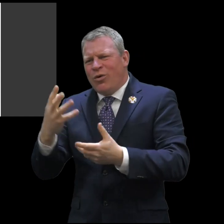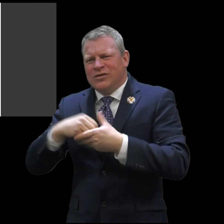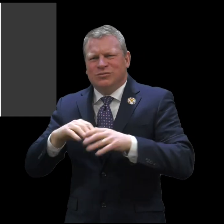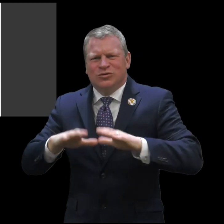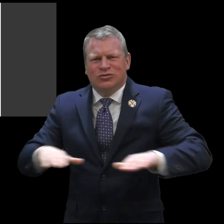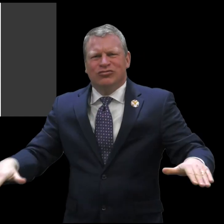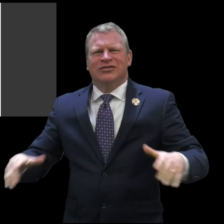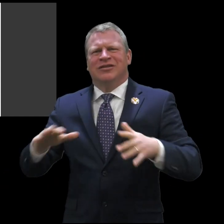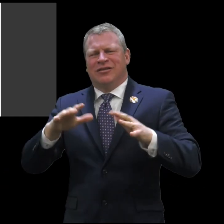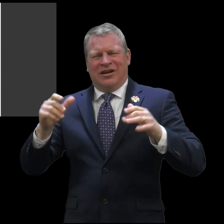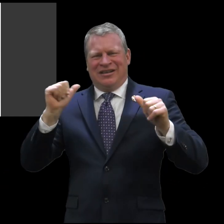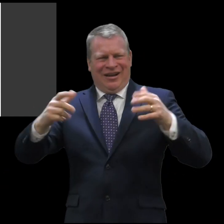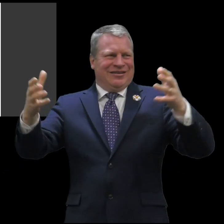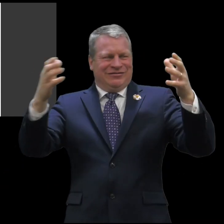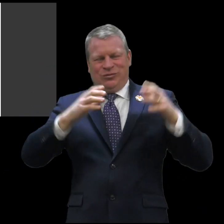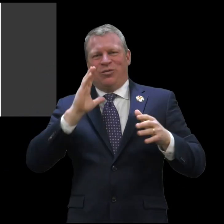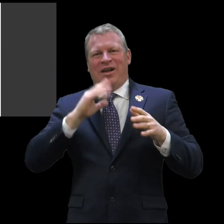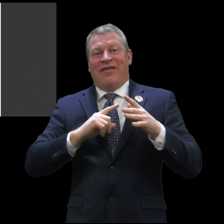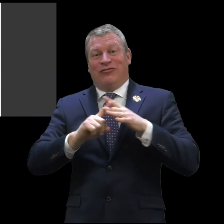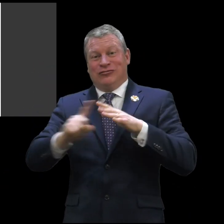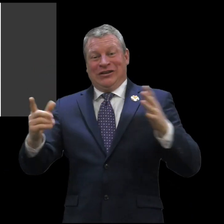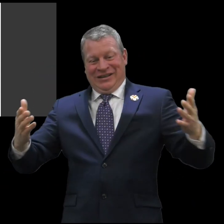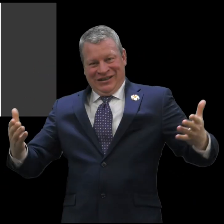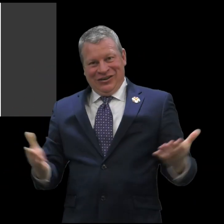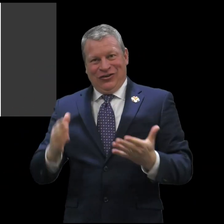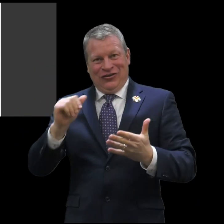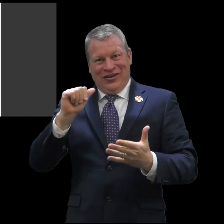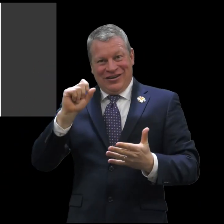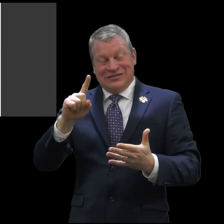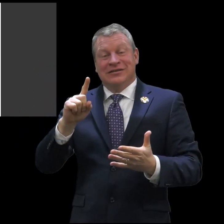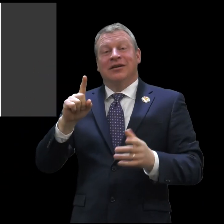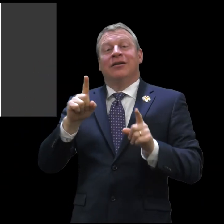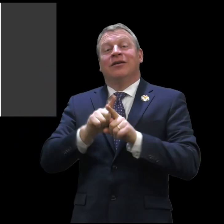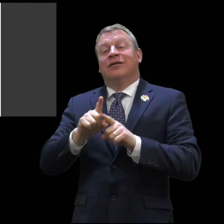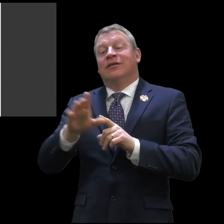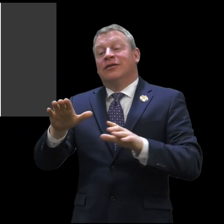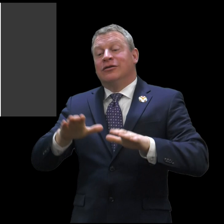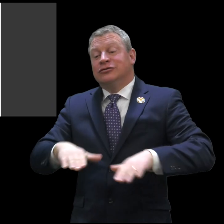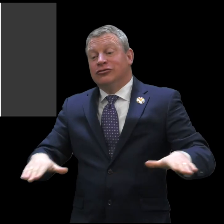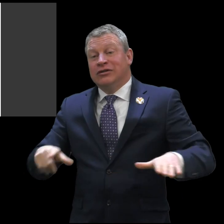work together during a Deaf Autism Retreat. The Deaf Autism Retreat for